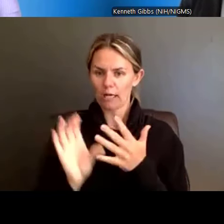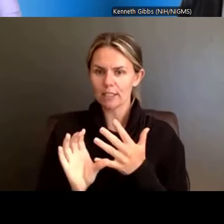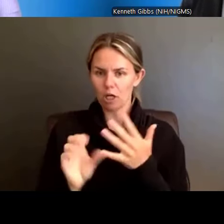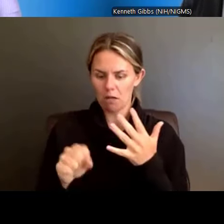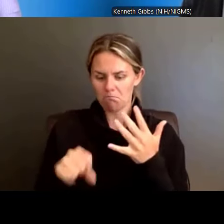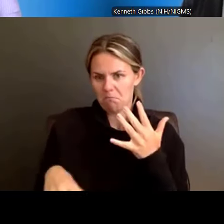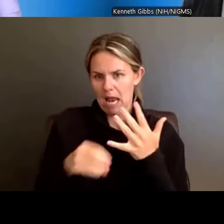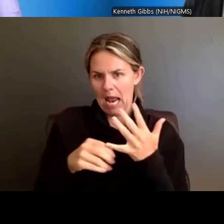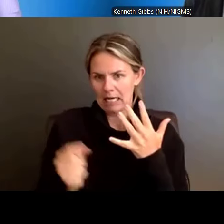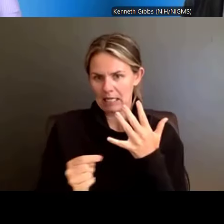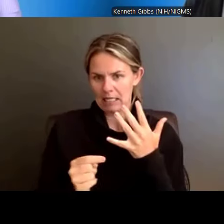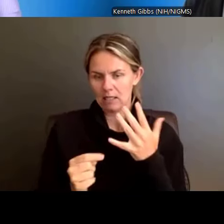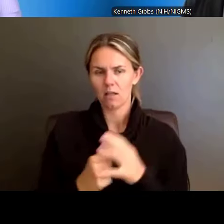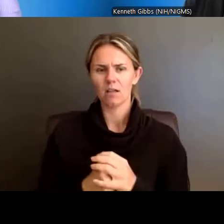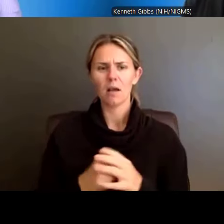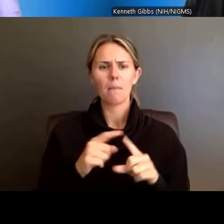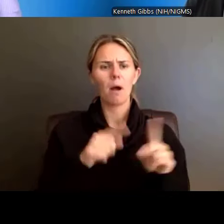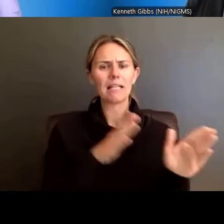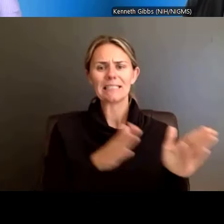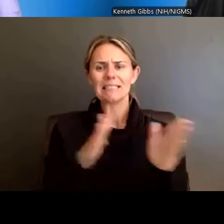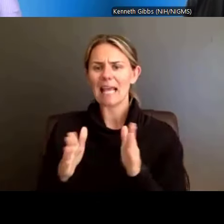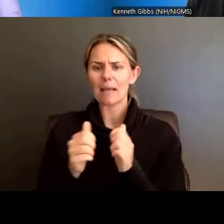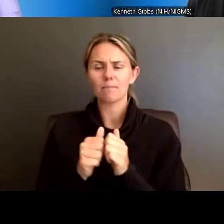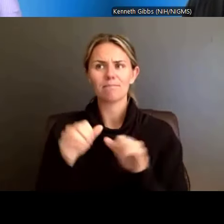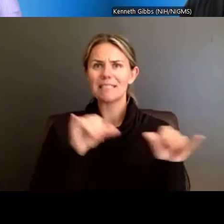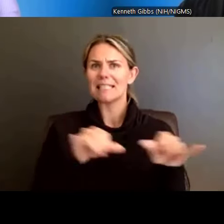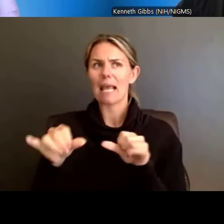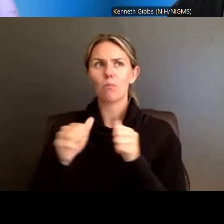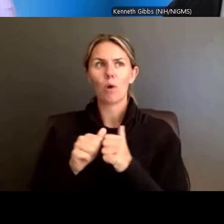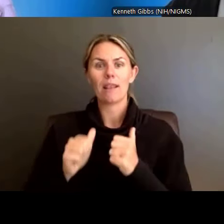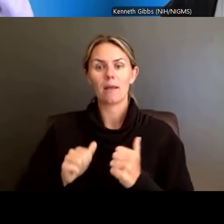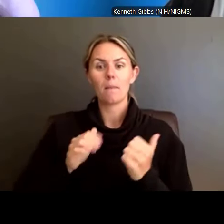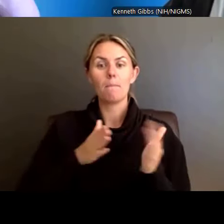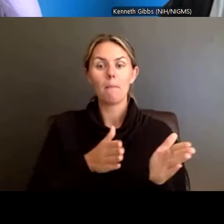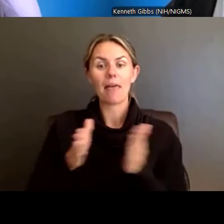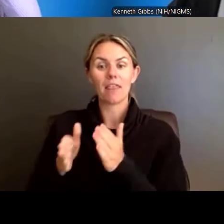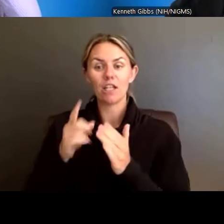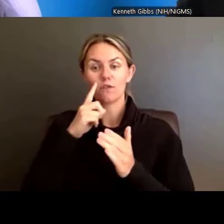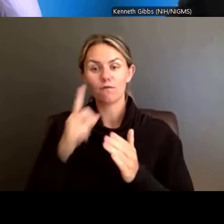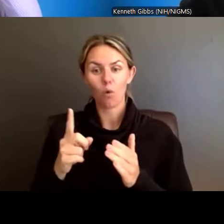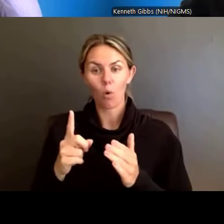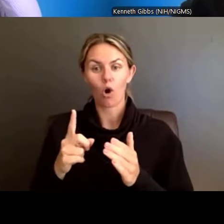for enhancing reproducibility, right? And these will contribute to the overall impact score.